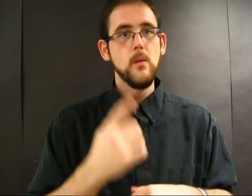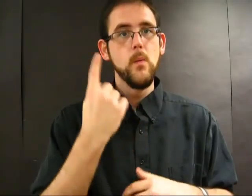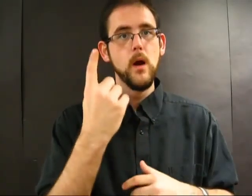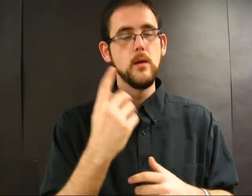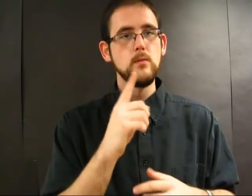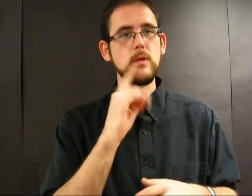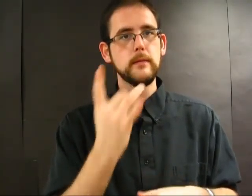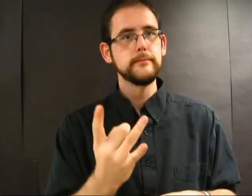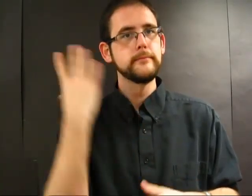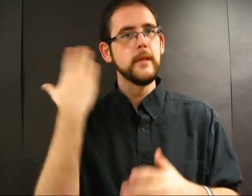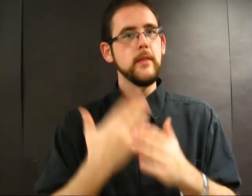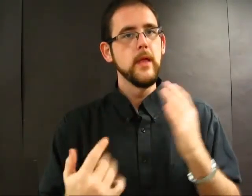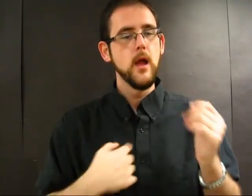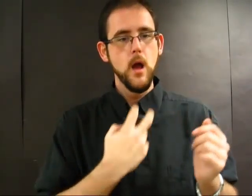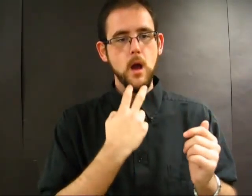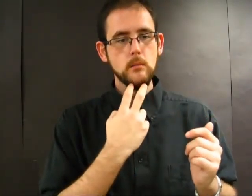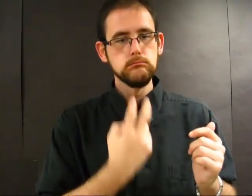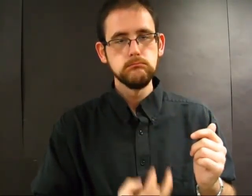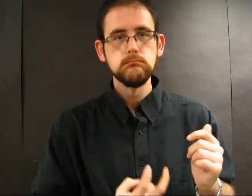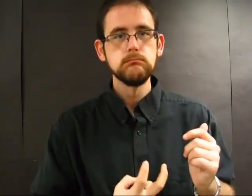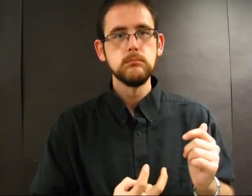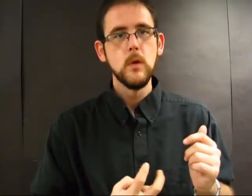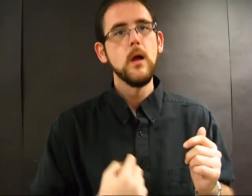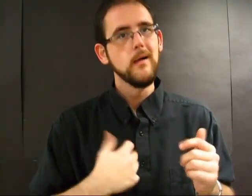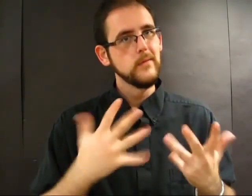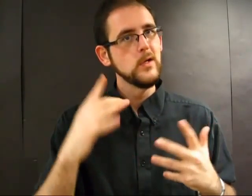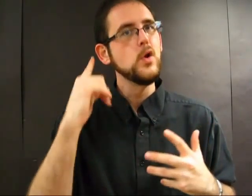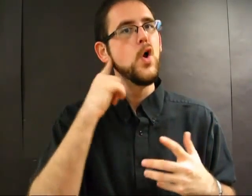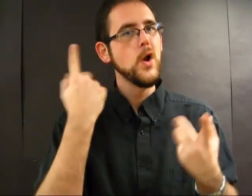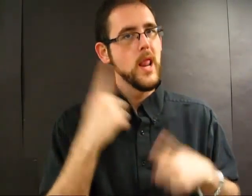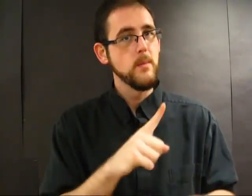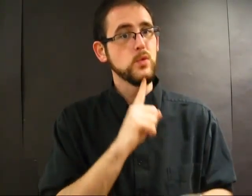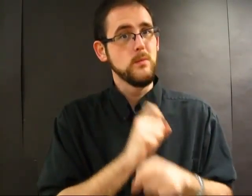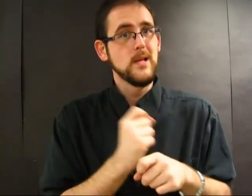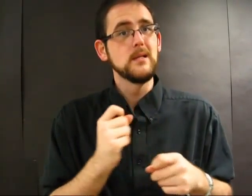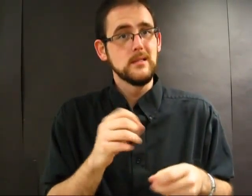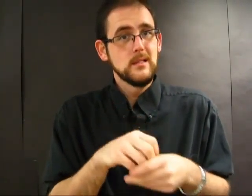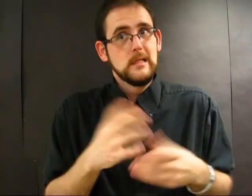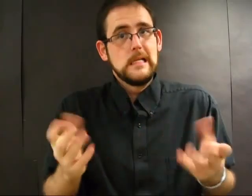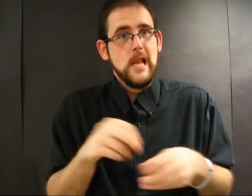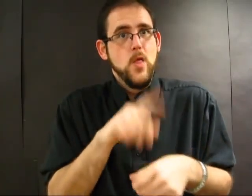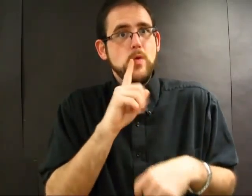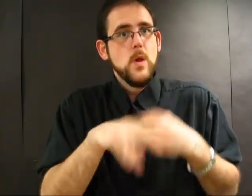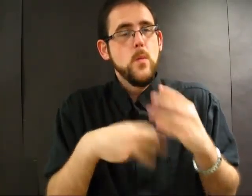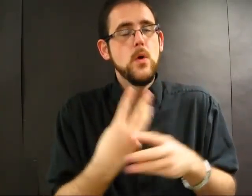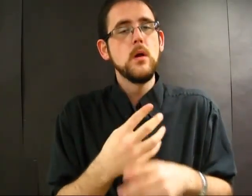One thing that sounds shocking -- but I've heard of it happening in the real world --